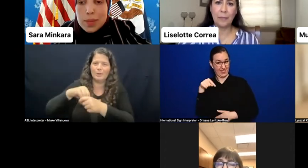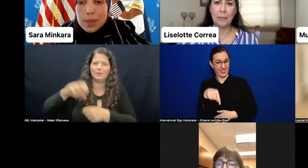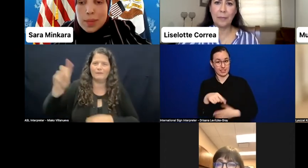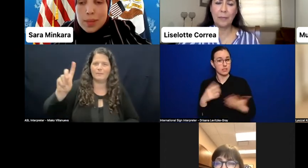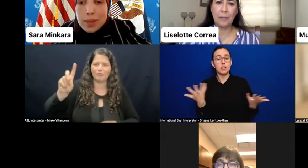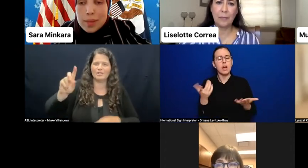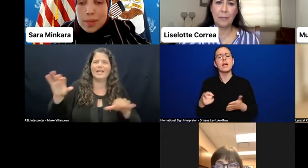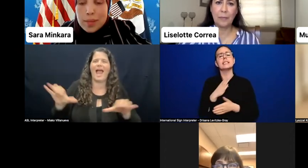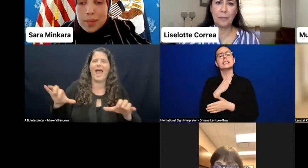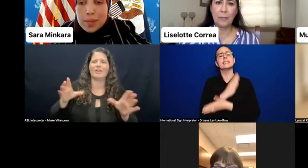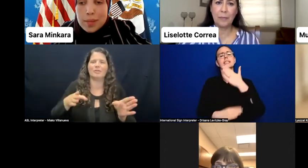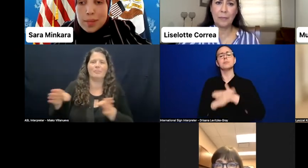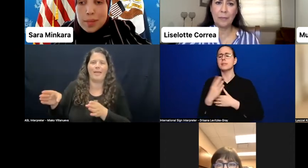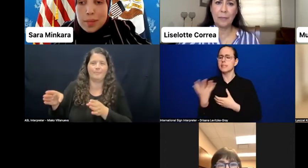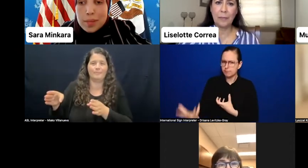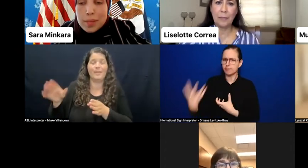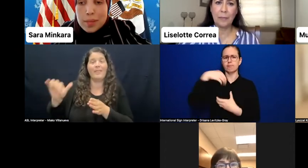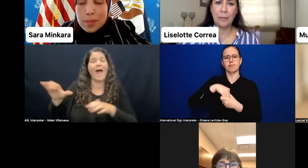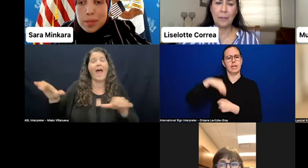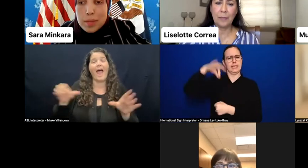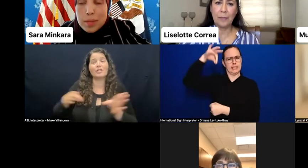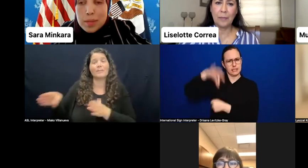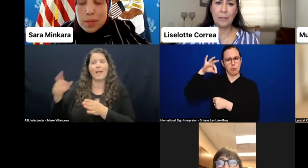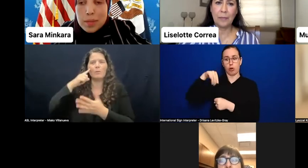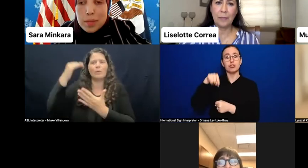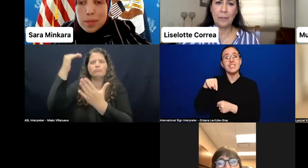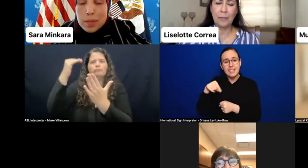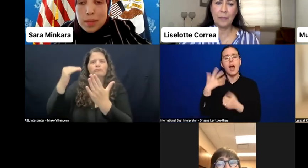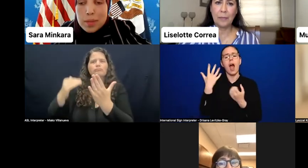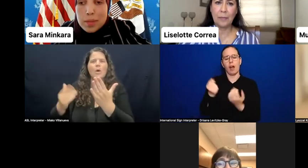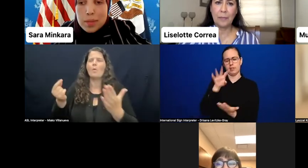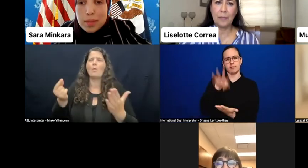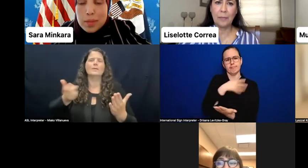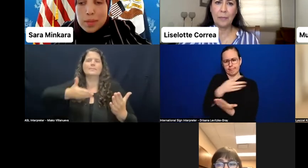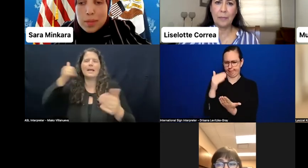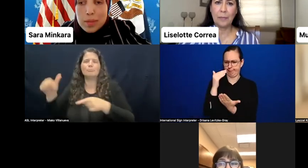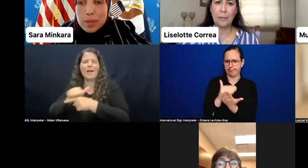This will lay out best practices and recommendations to make participation in democracy